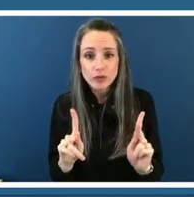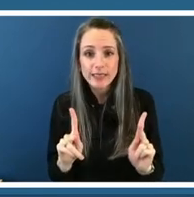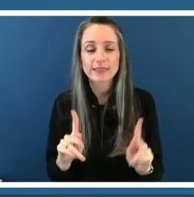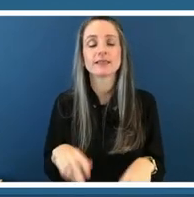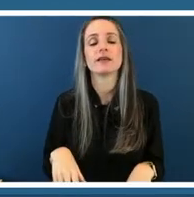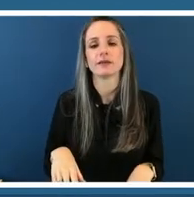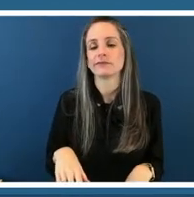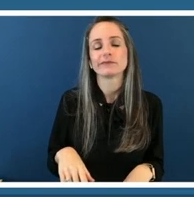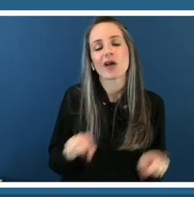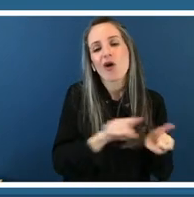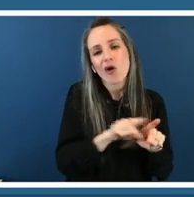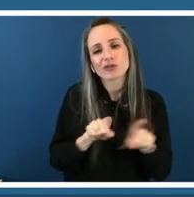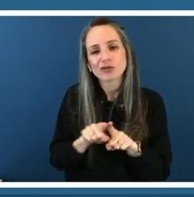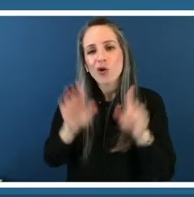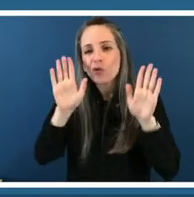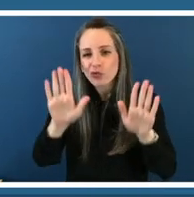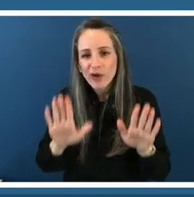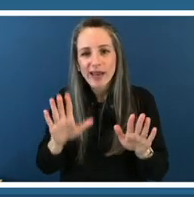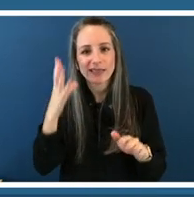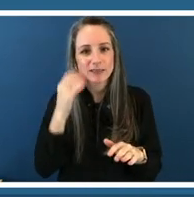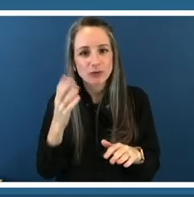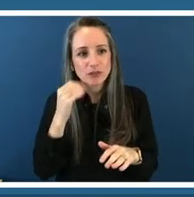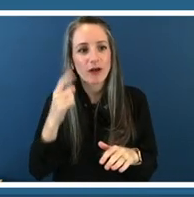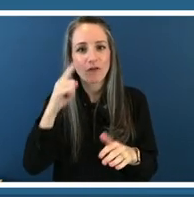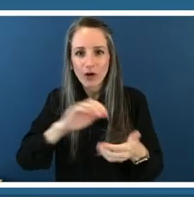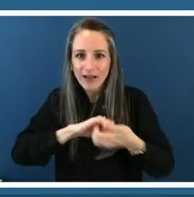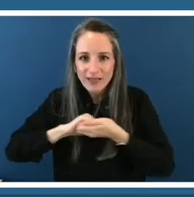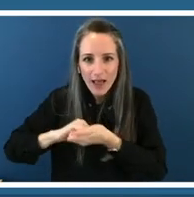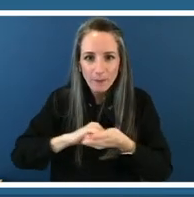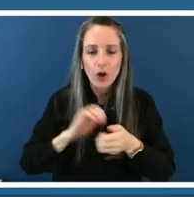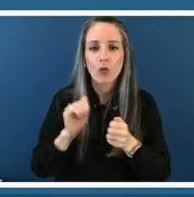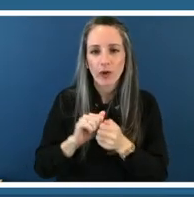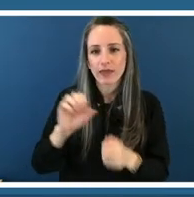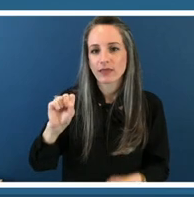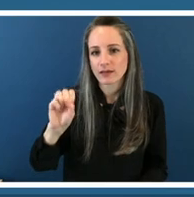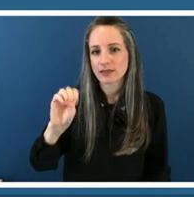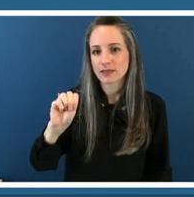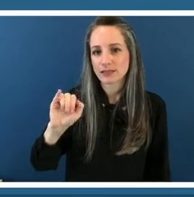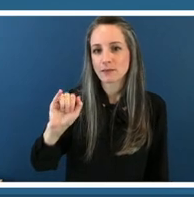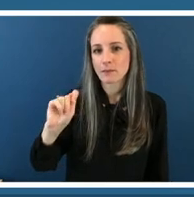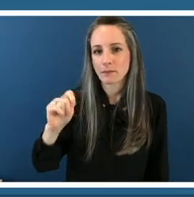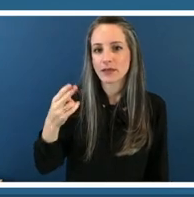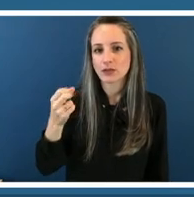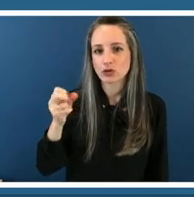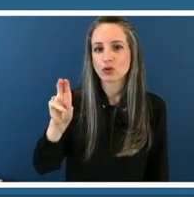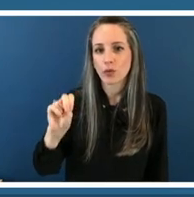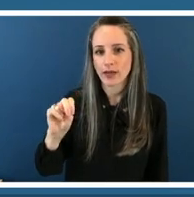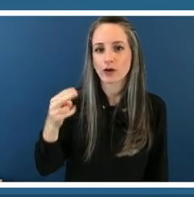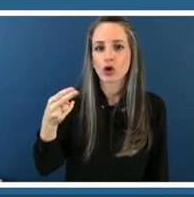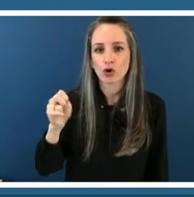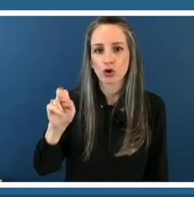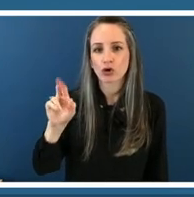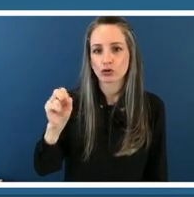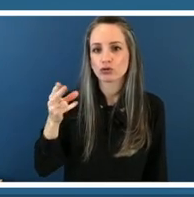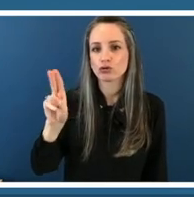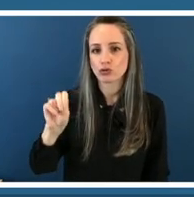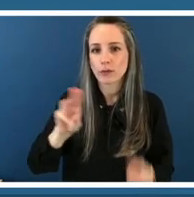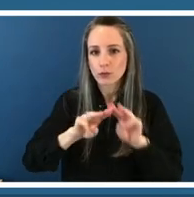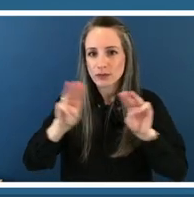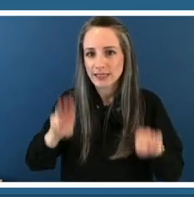collaborate with the smithsonian's first one museum so some of our breakout i